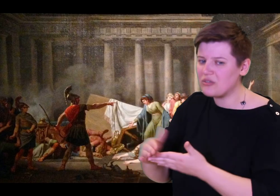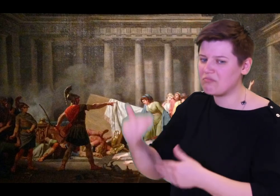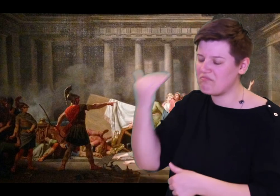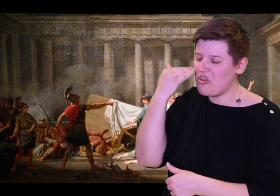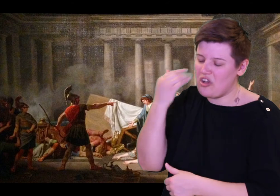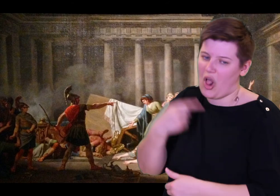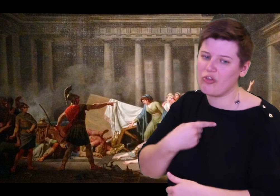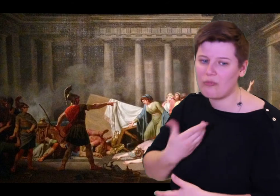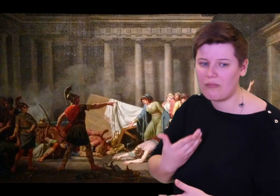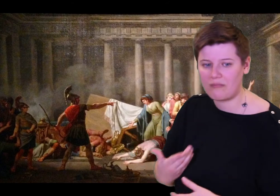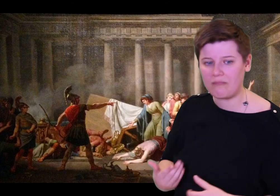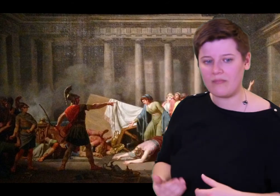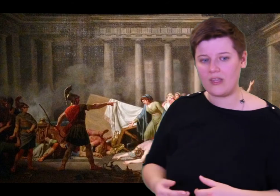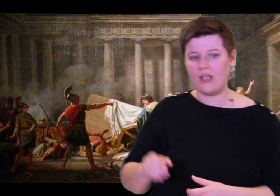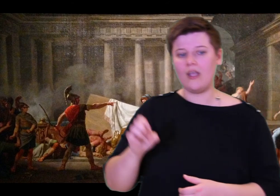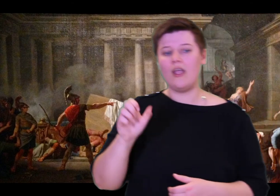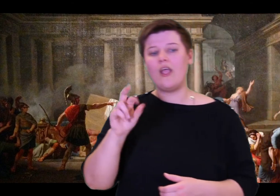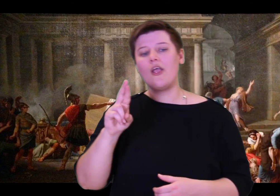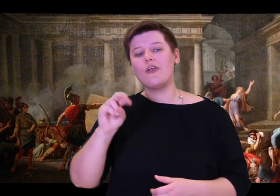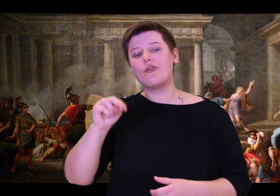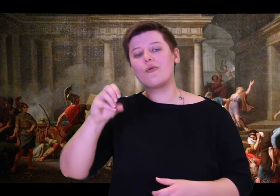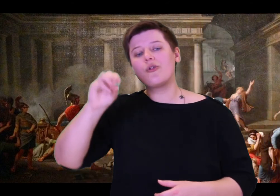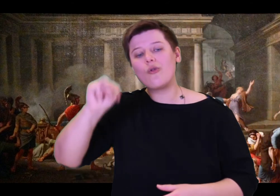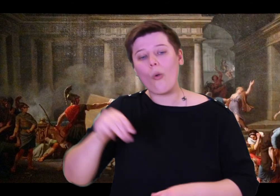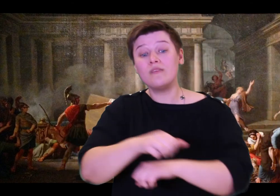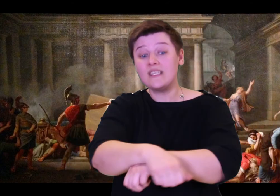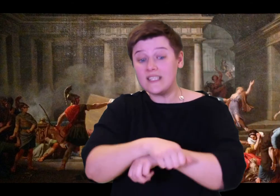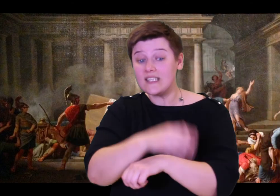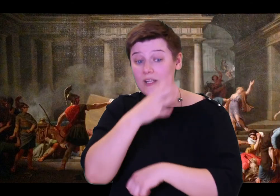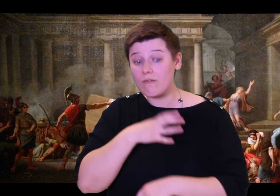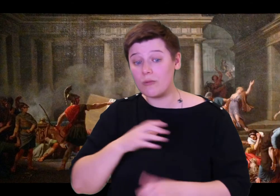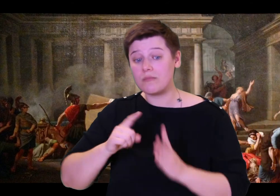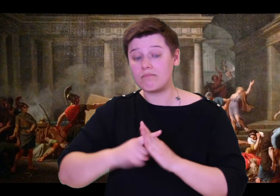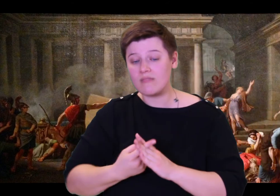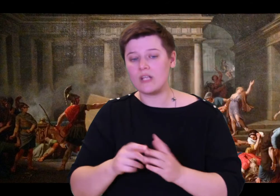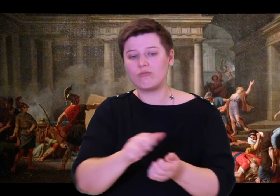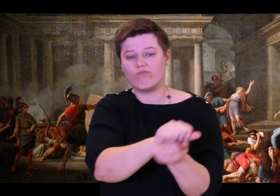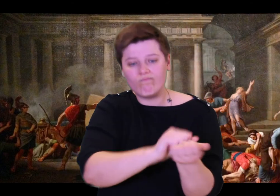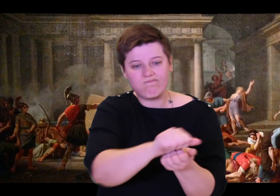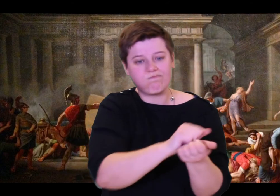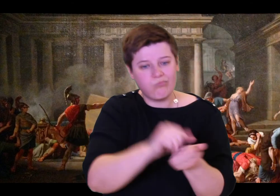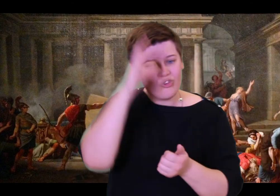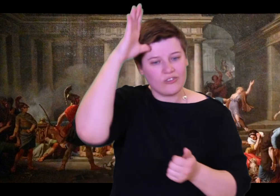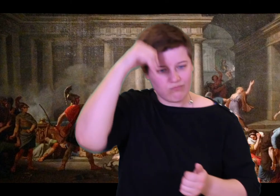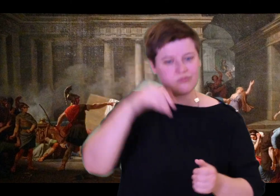eyes. If this is really him, if my Odysseus has come back home, we have